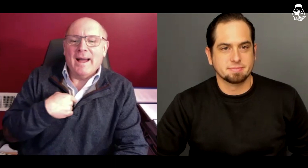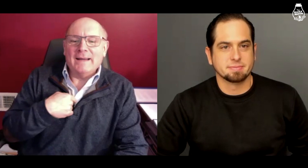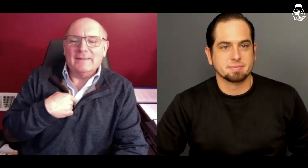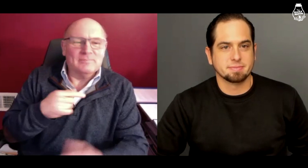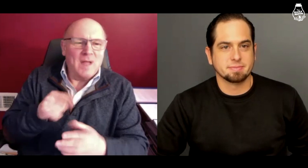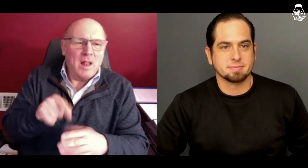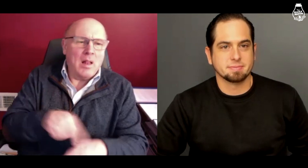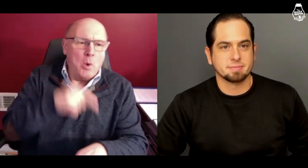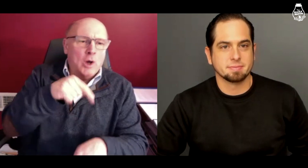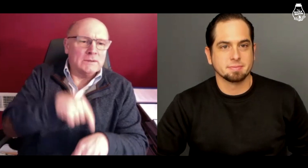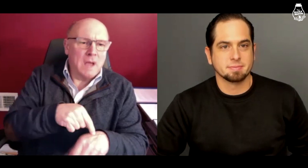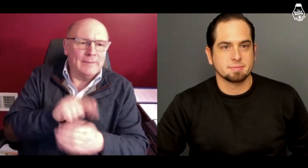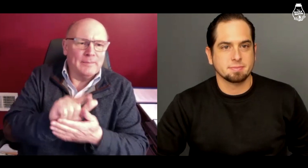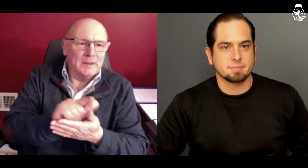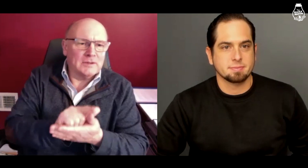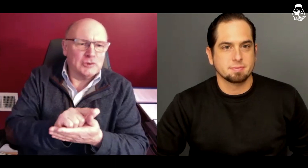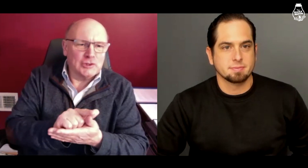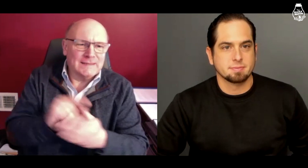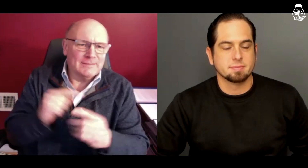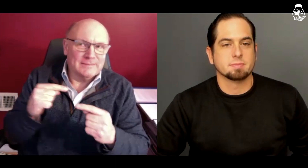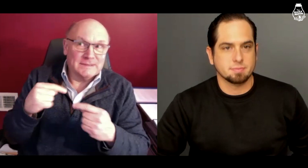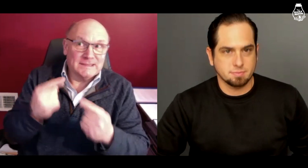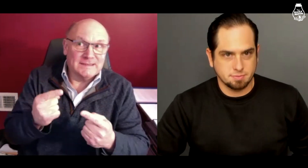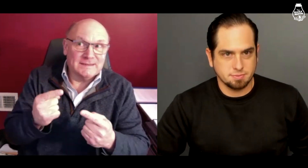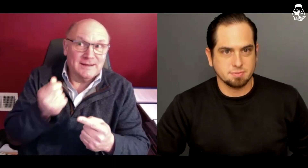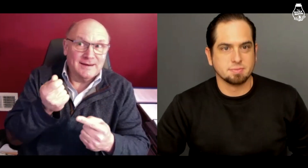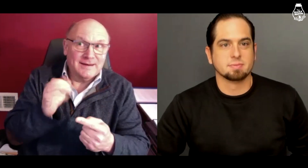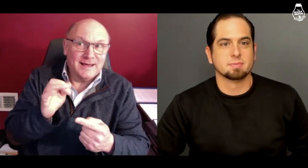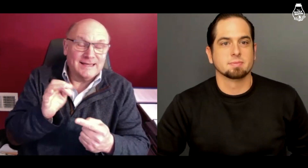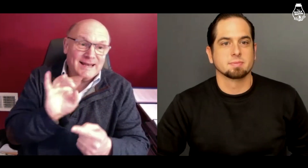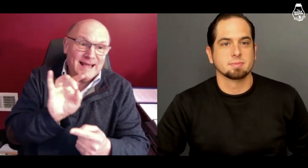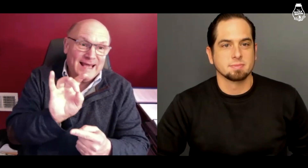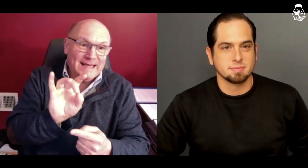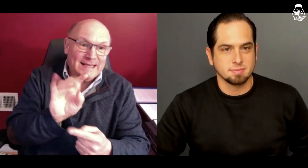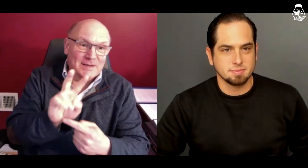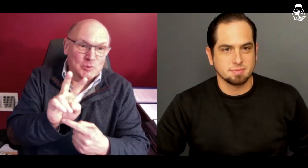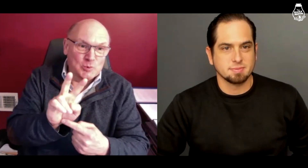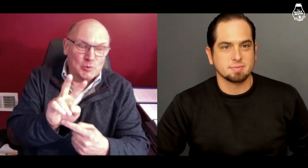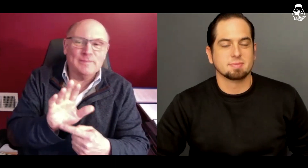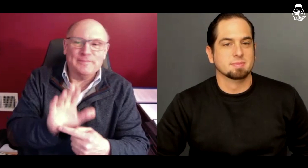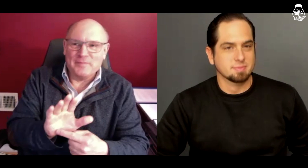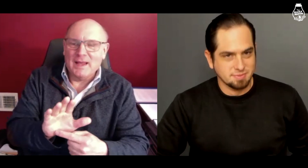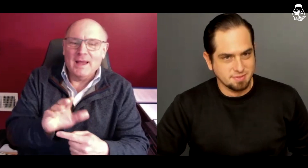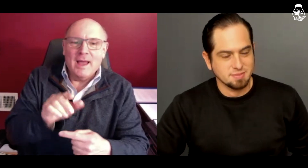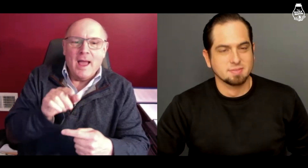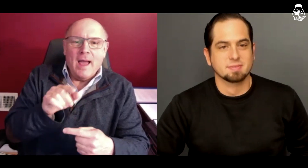I've been an attorney for a long time, since 1982.